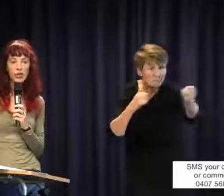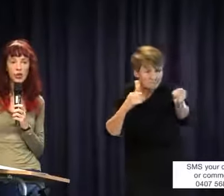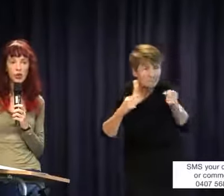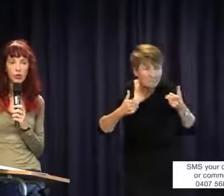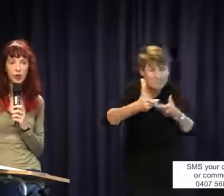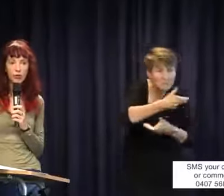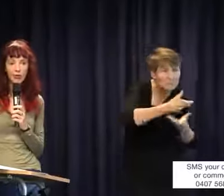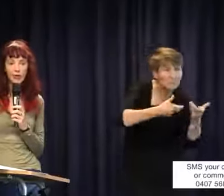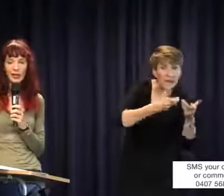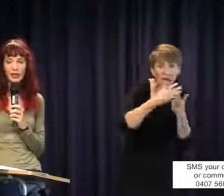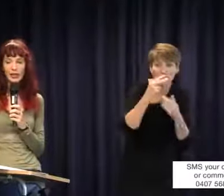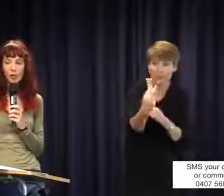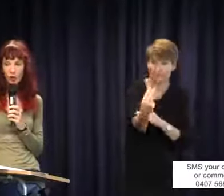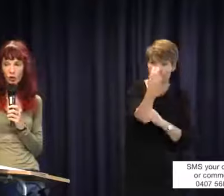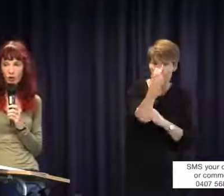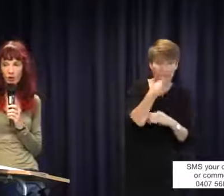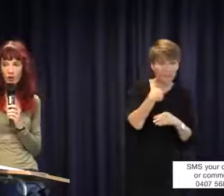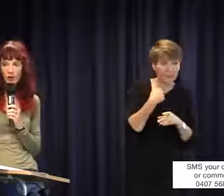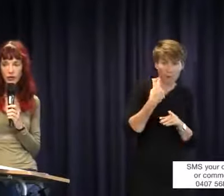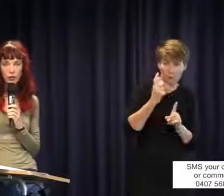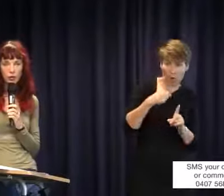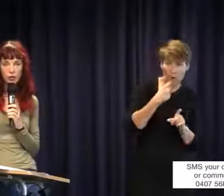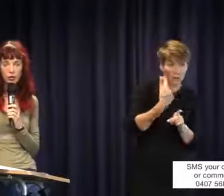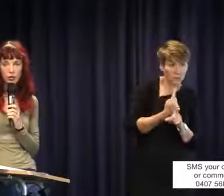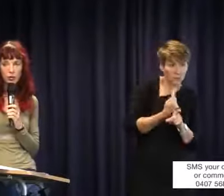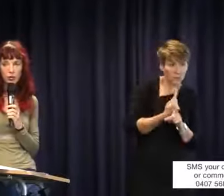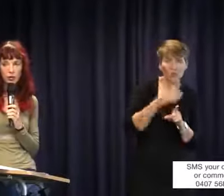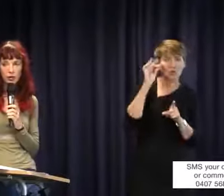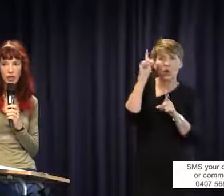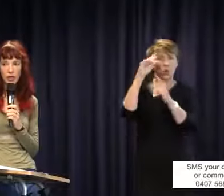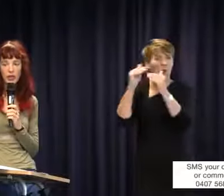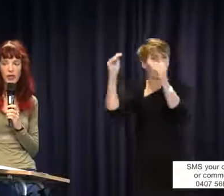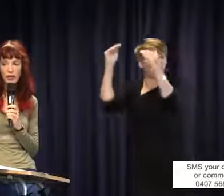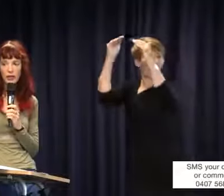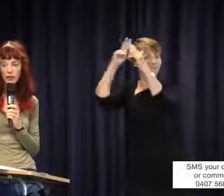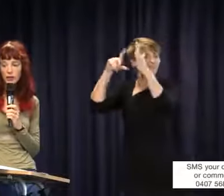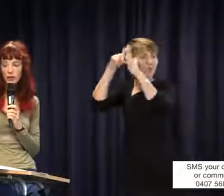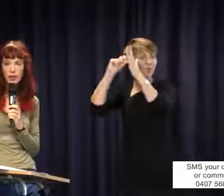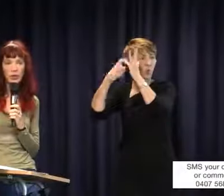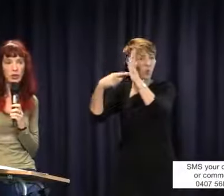notice of, that is not the Federal Court's interpretation. In fact, there has been case